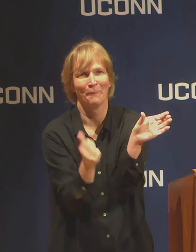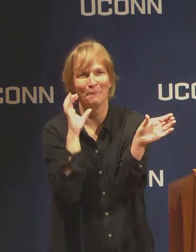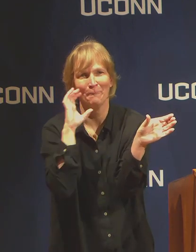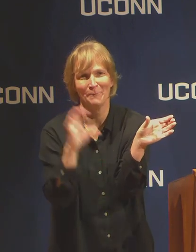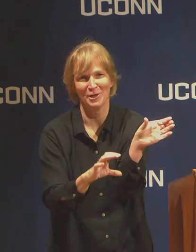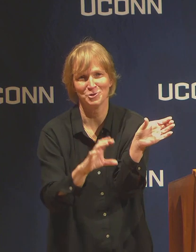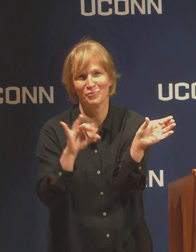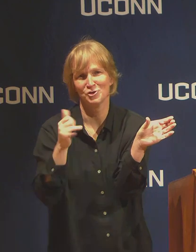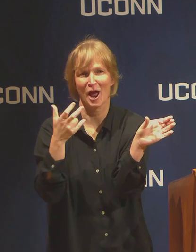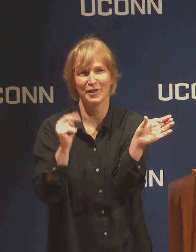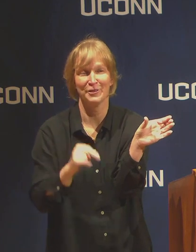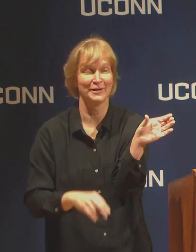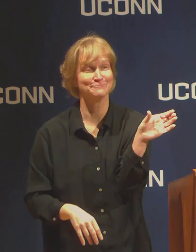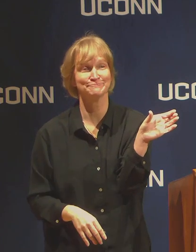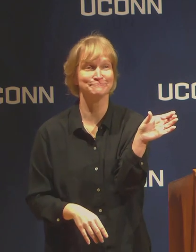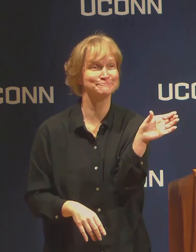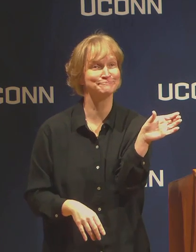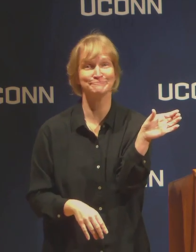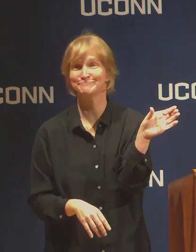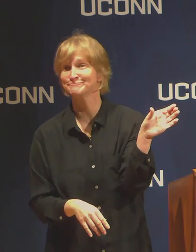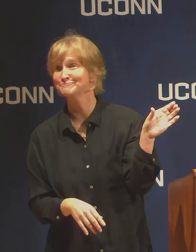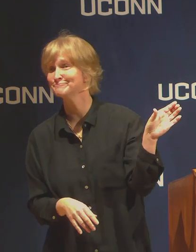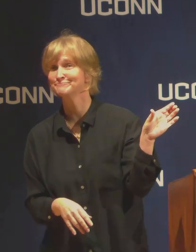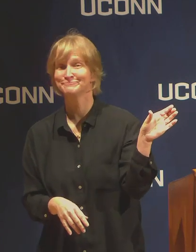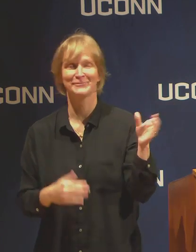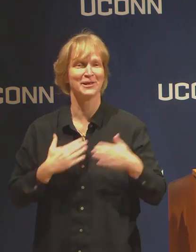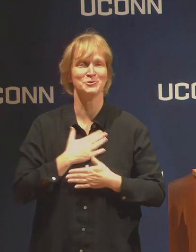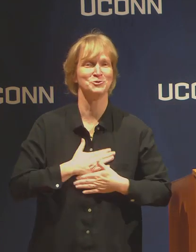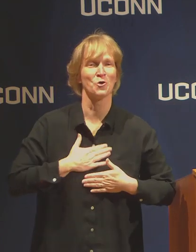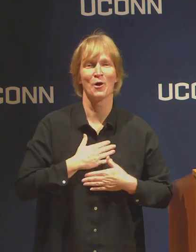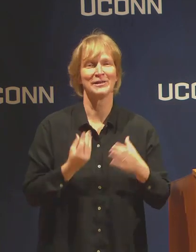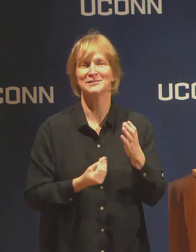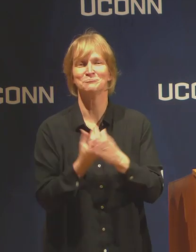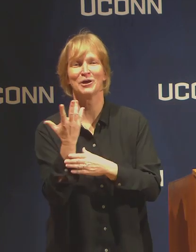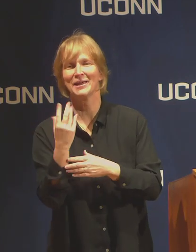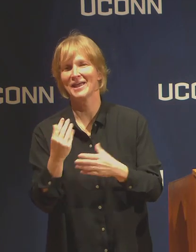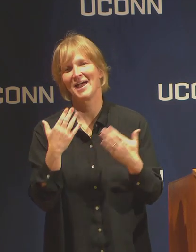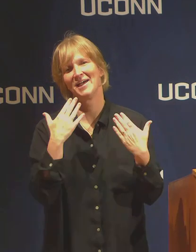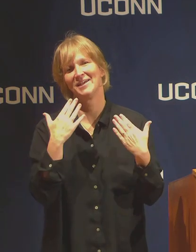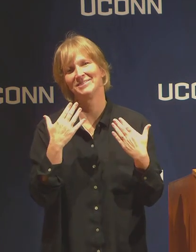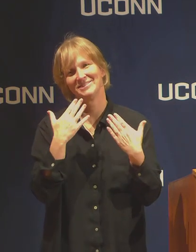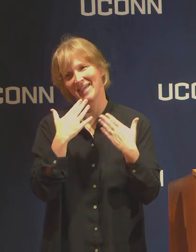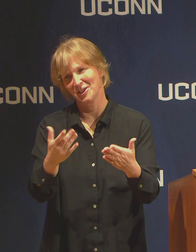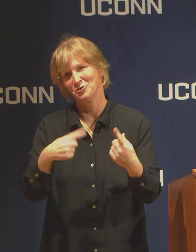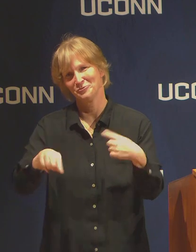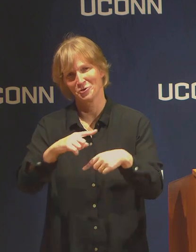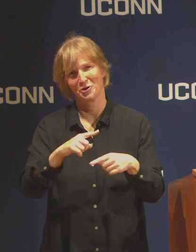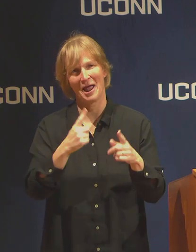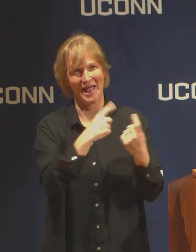post snowy day enjoying spring, and thanking all of you for reaching out, too. And I believe his Twitter handle